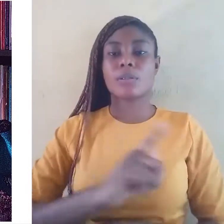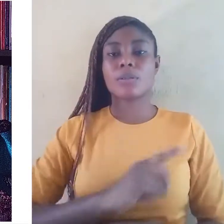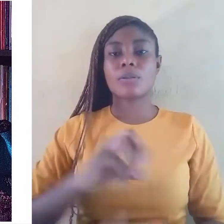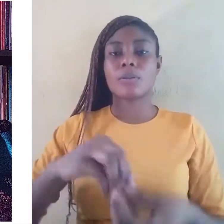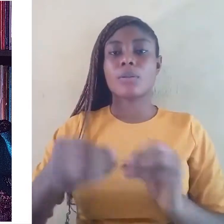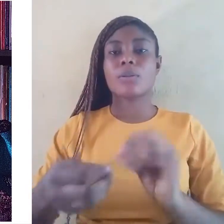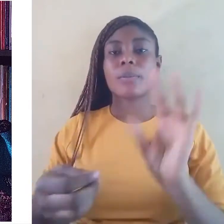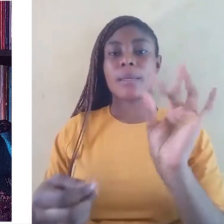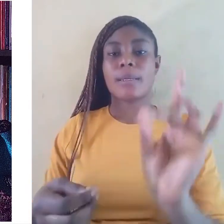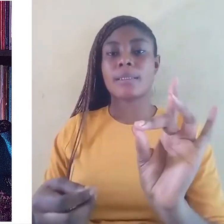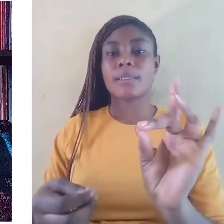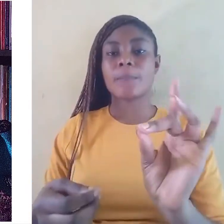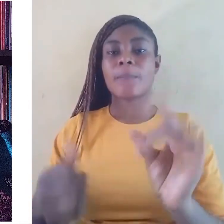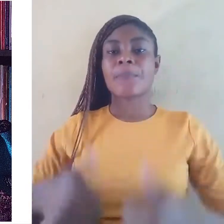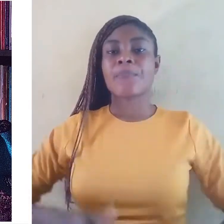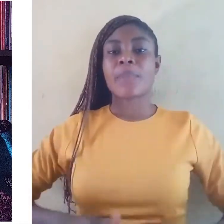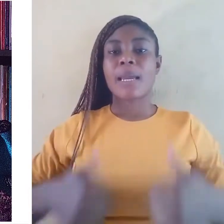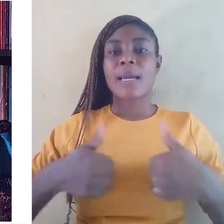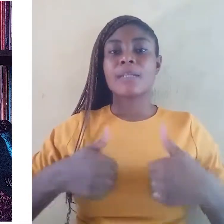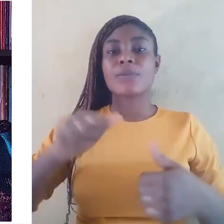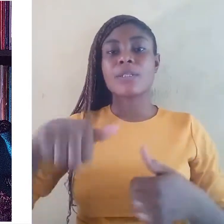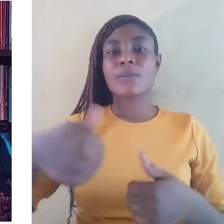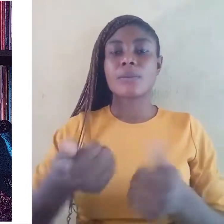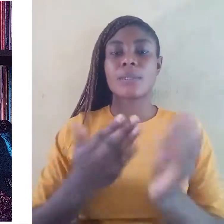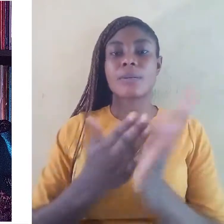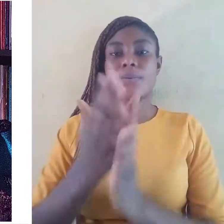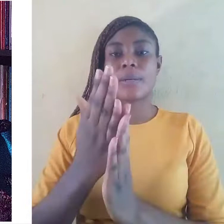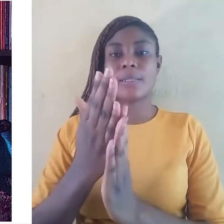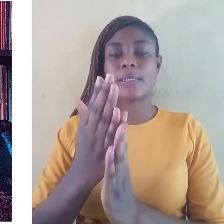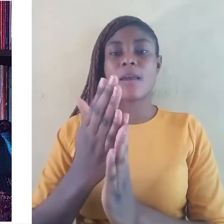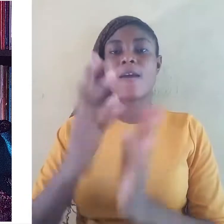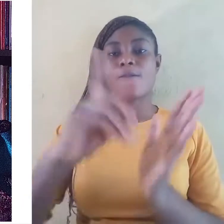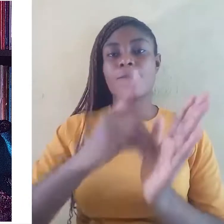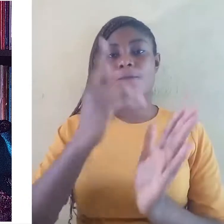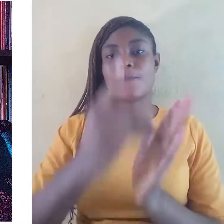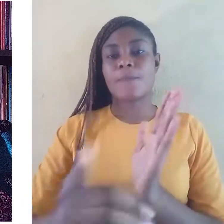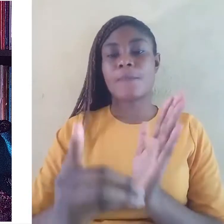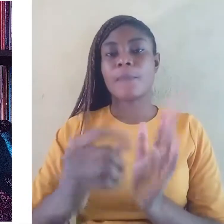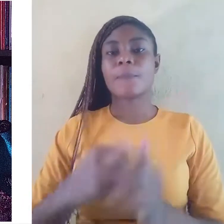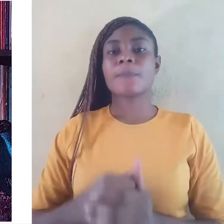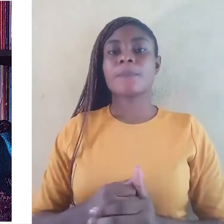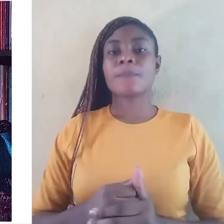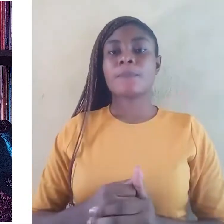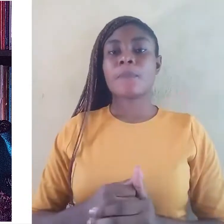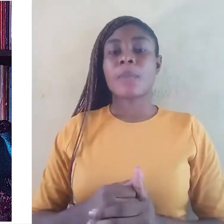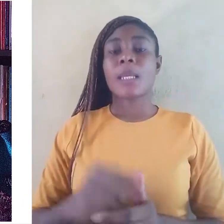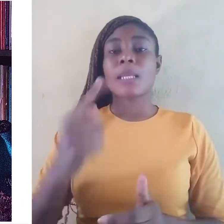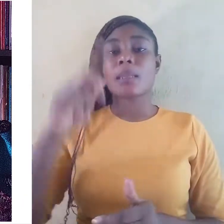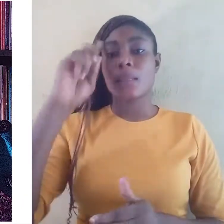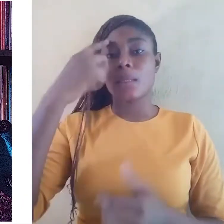Address other rights violations The governments should recognize and address